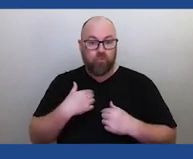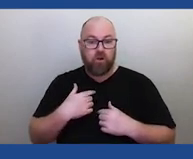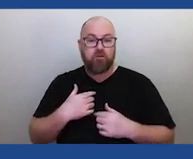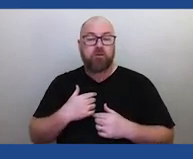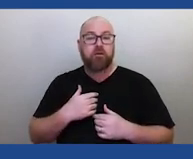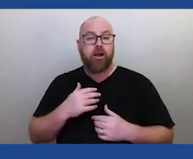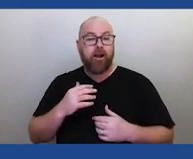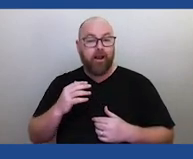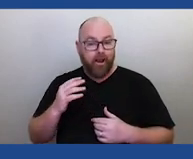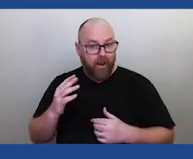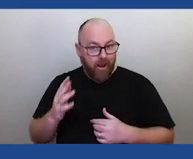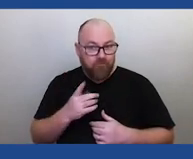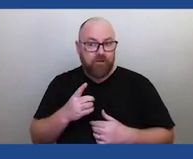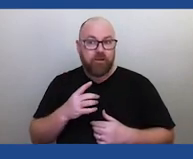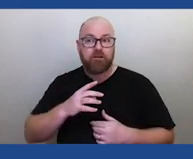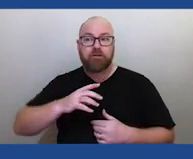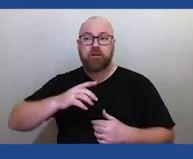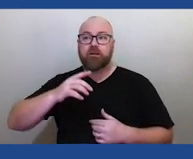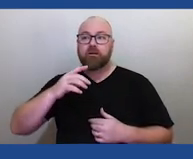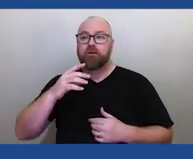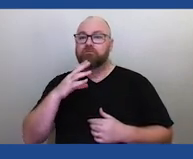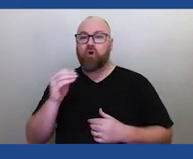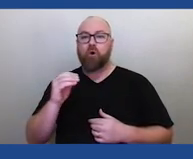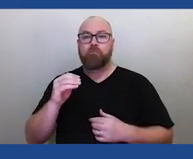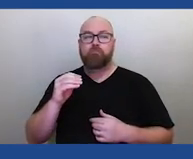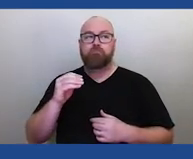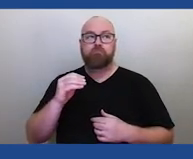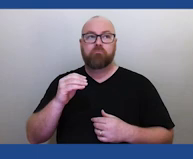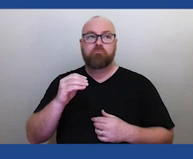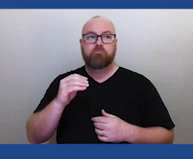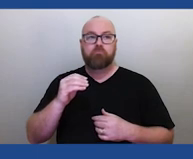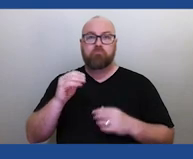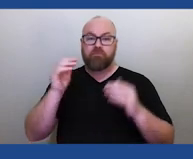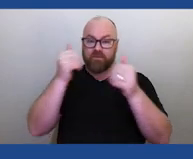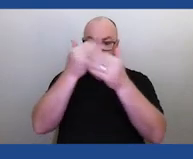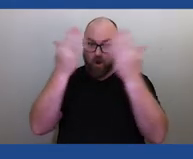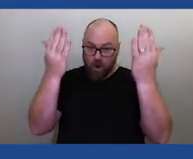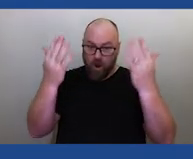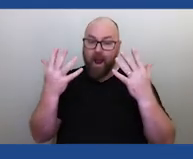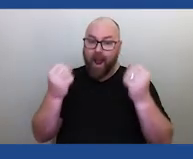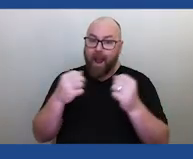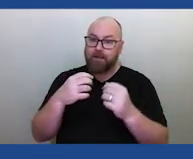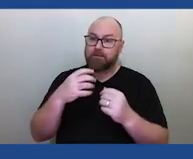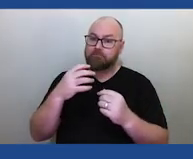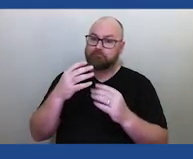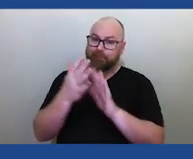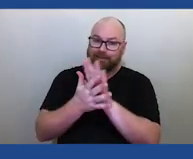observable in the sky every property of a celestial object has importance. It has meaning.